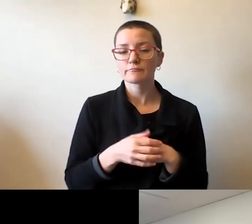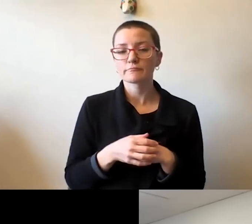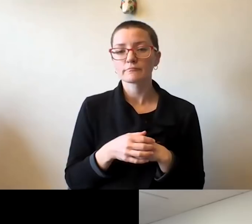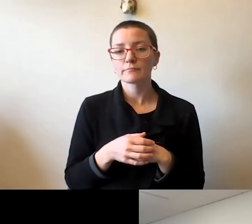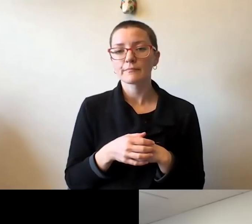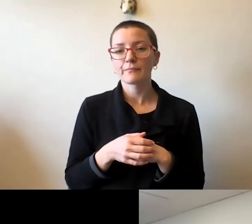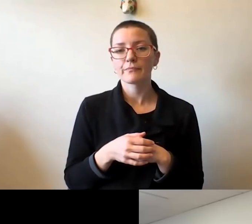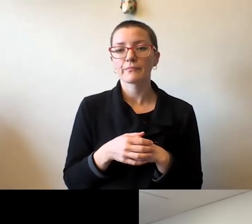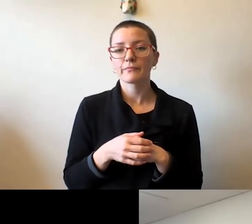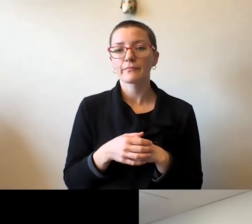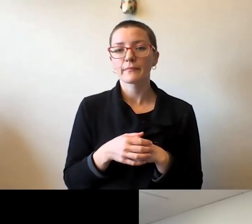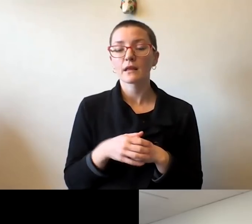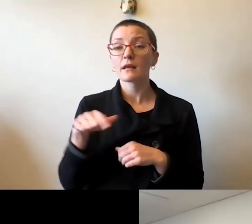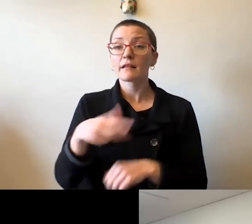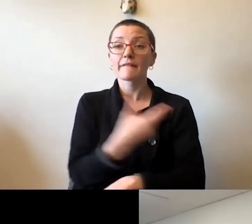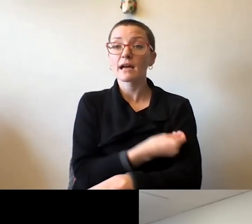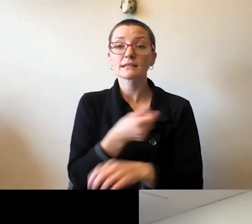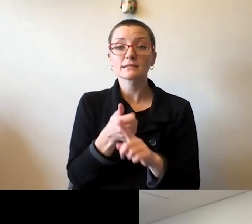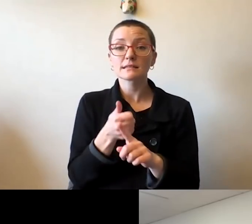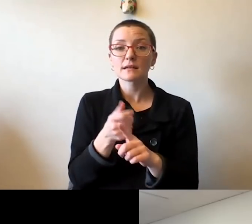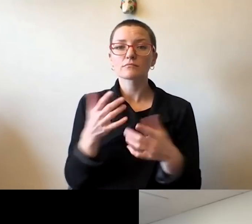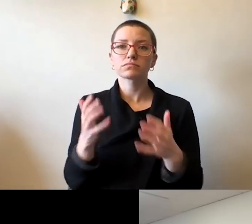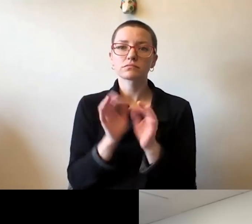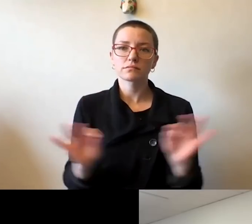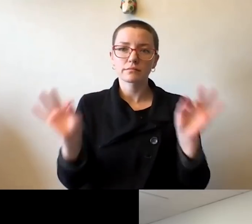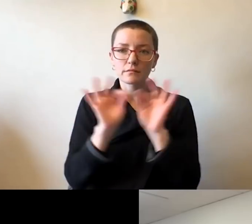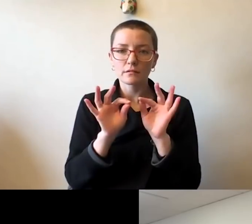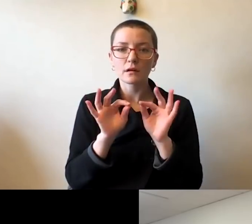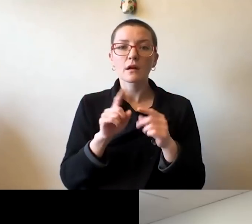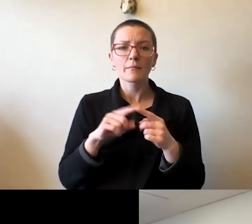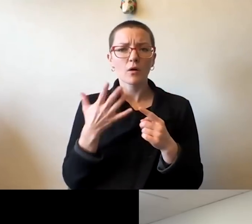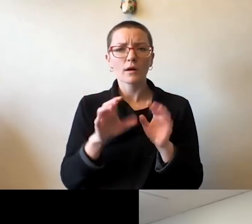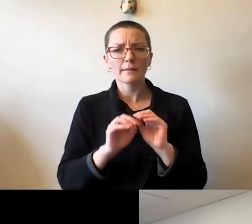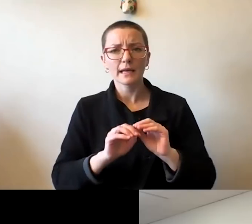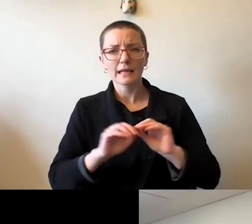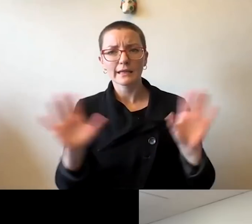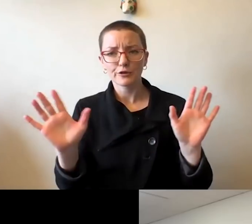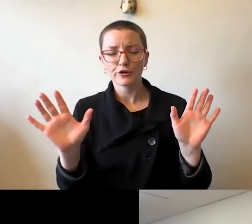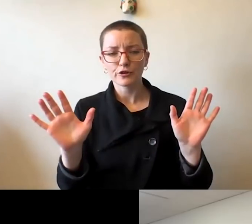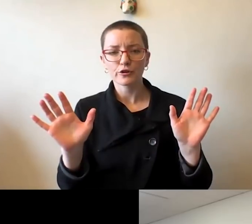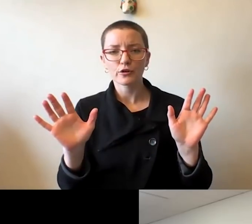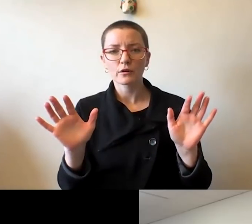The vaccine is critically important. But we've been very, very clear that with the vaccine,